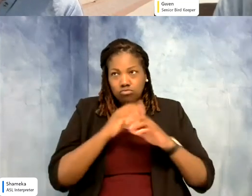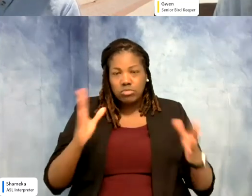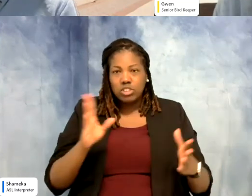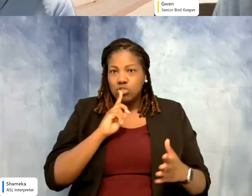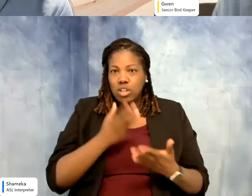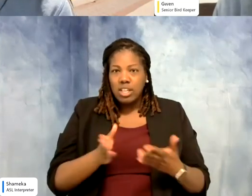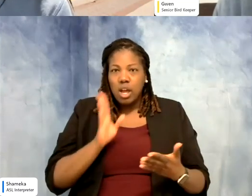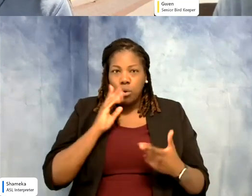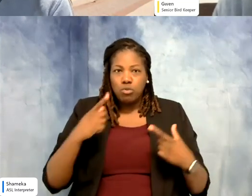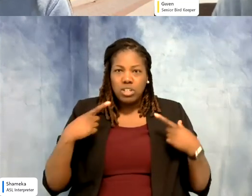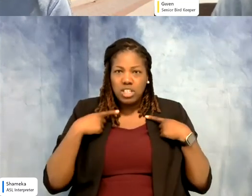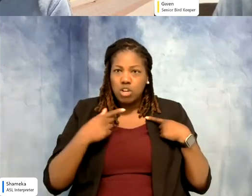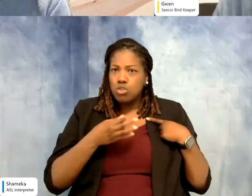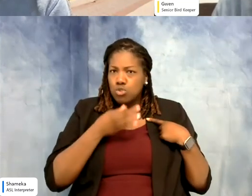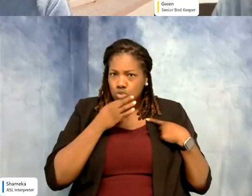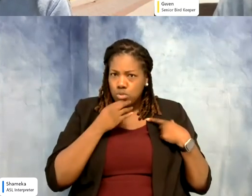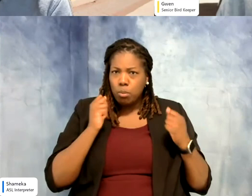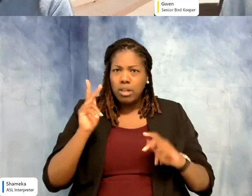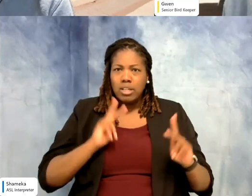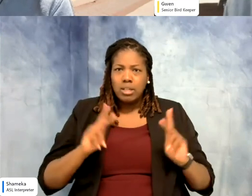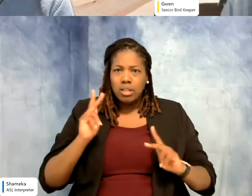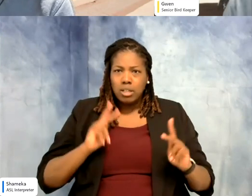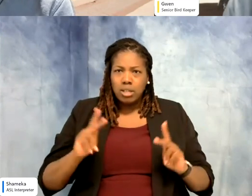that it takes all these people to make these animals live longer and educate